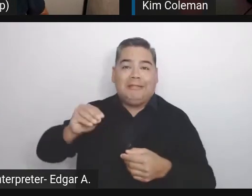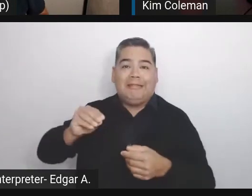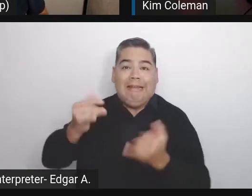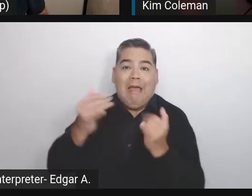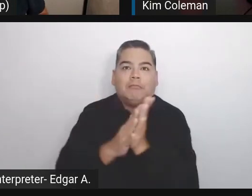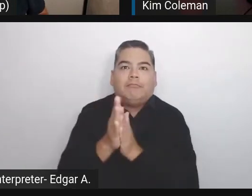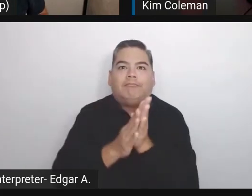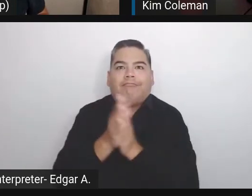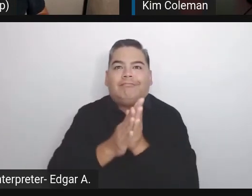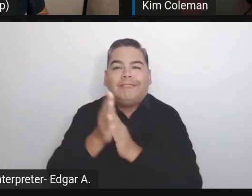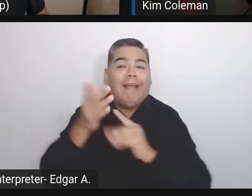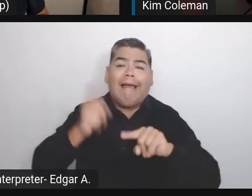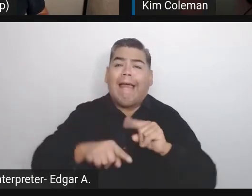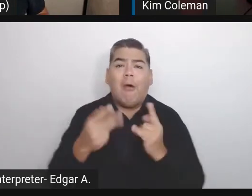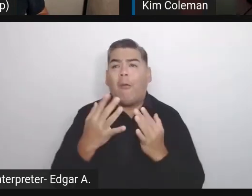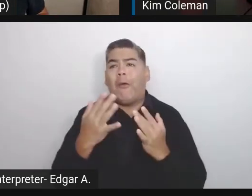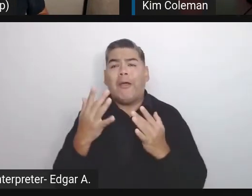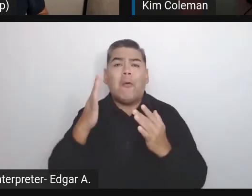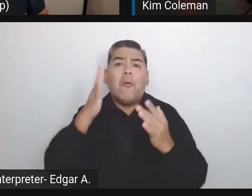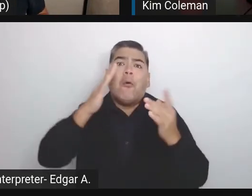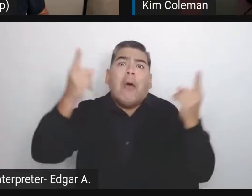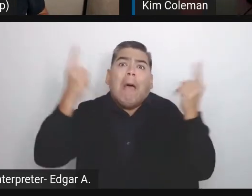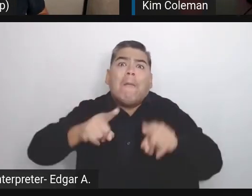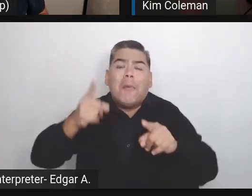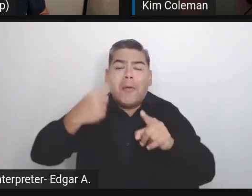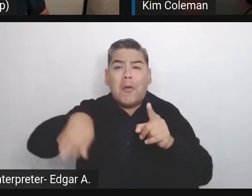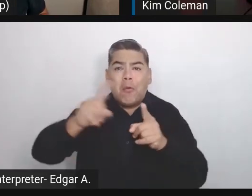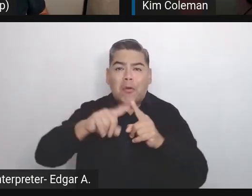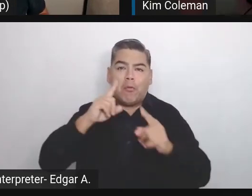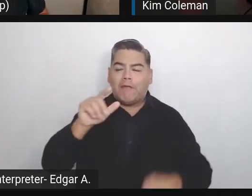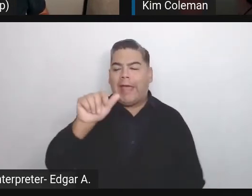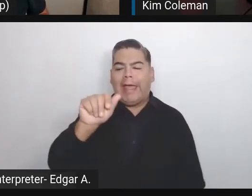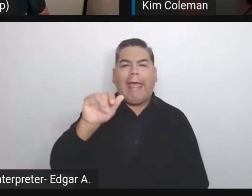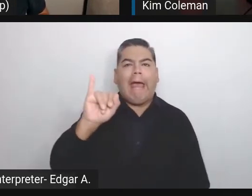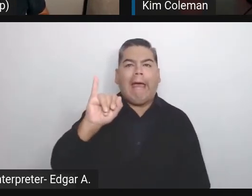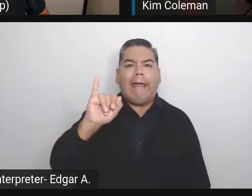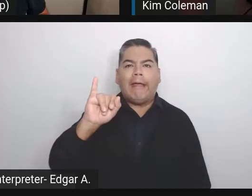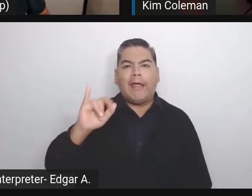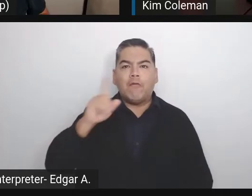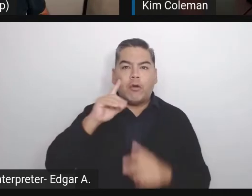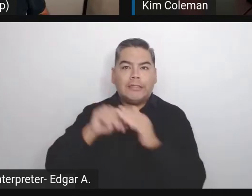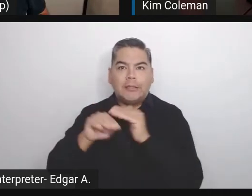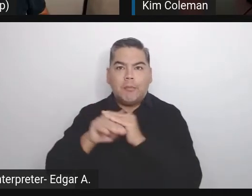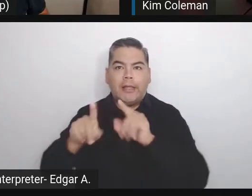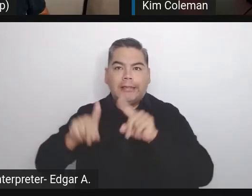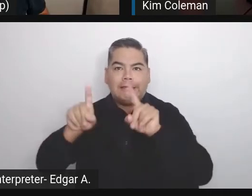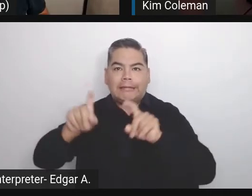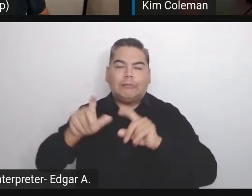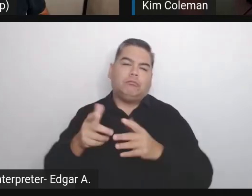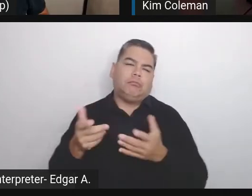at the moment when we'll start using AI for accessibility testing.